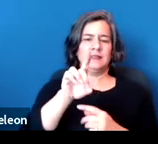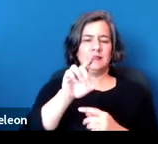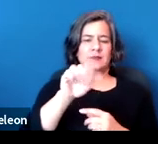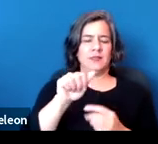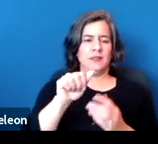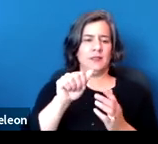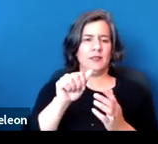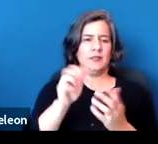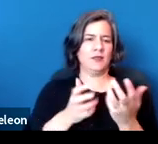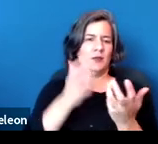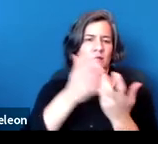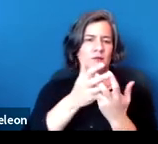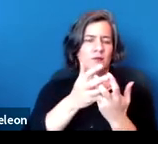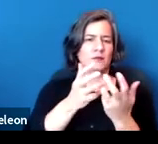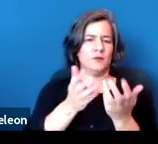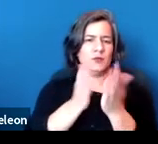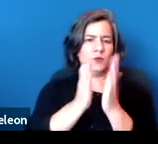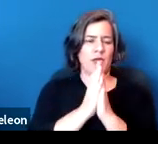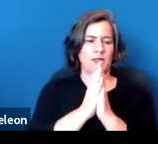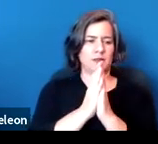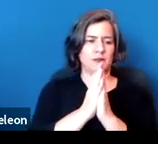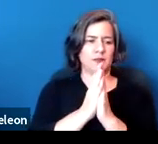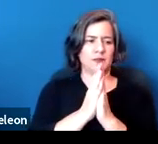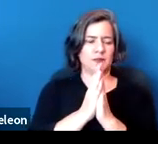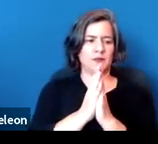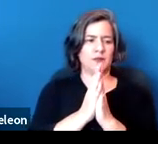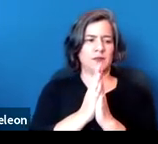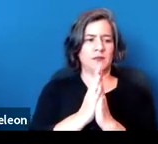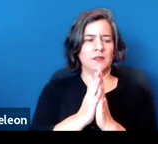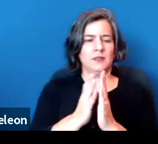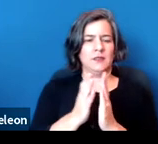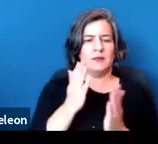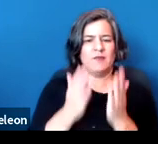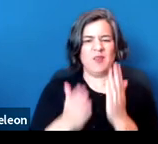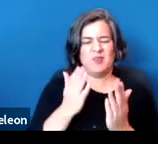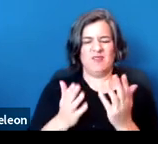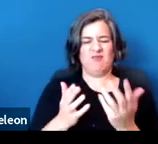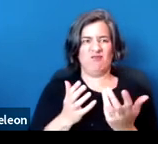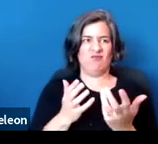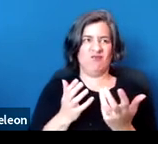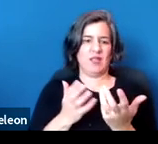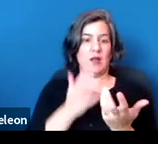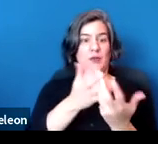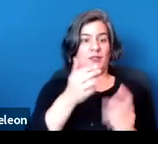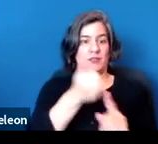that the actual accommodation may ultimately look like the tenant or tenants